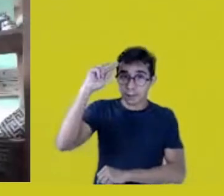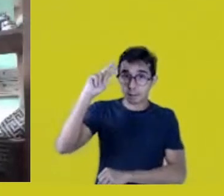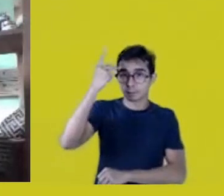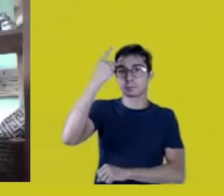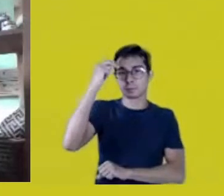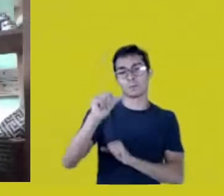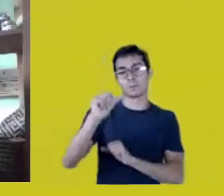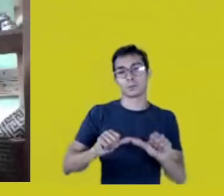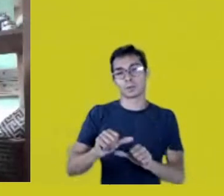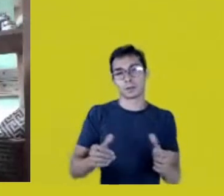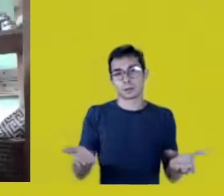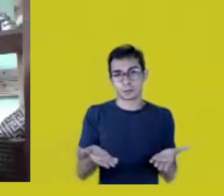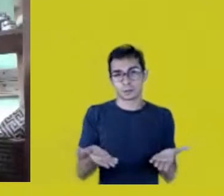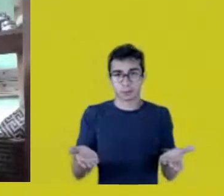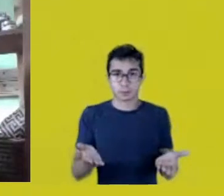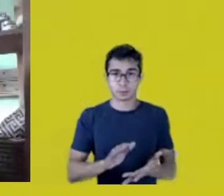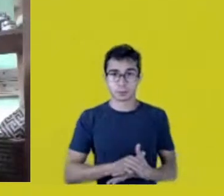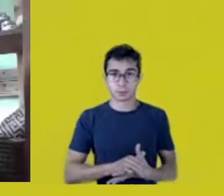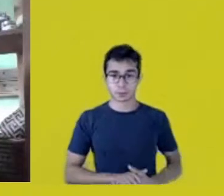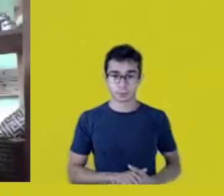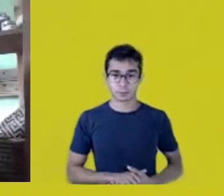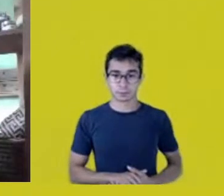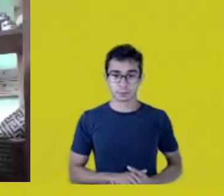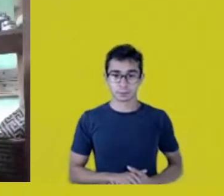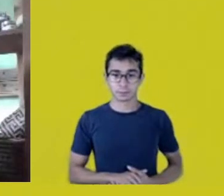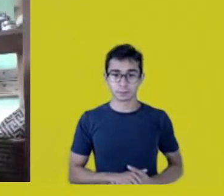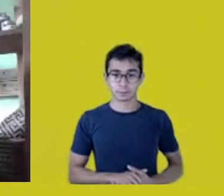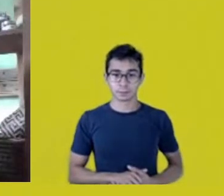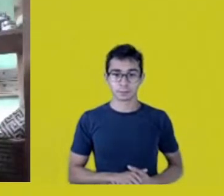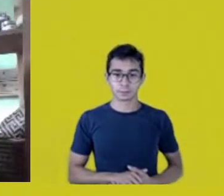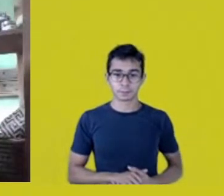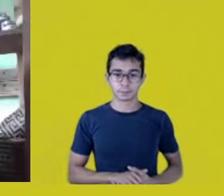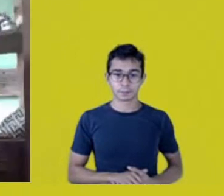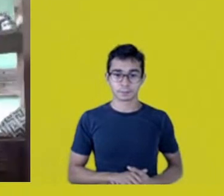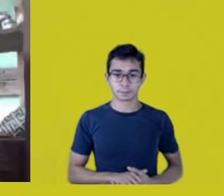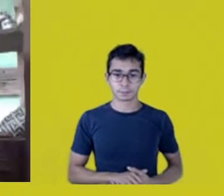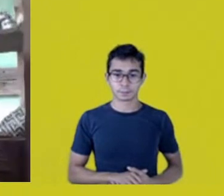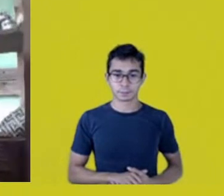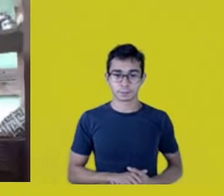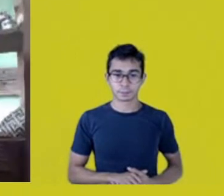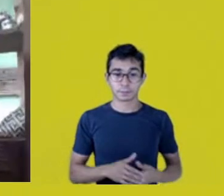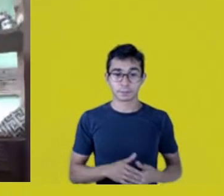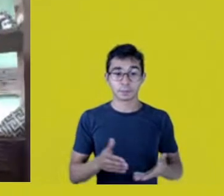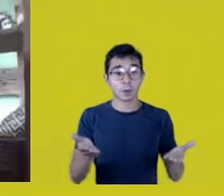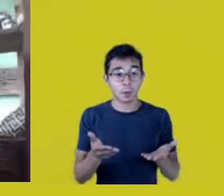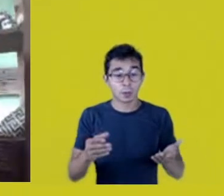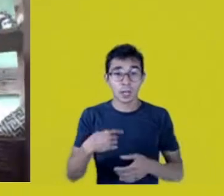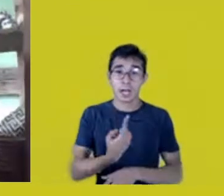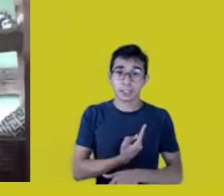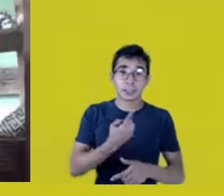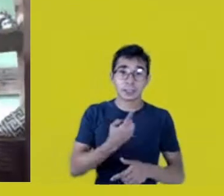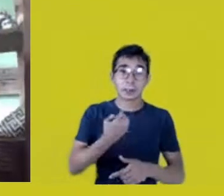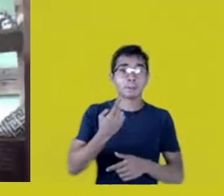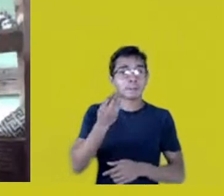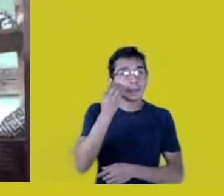What’s being asked here, the issue we’re trying to see